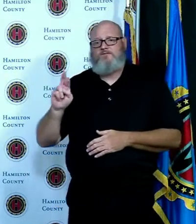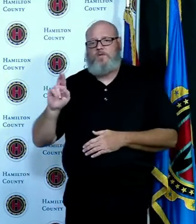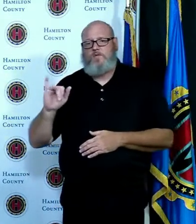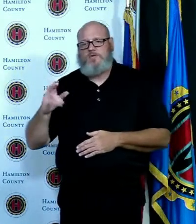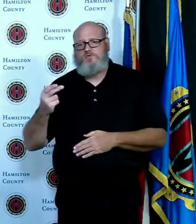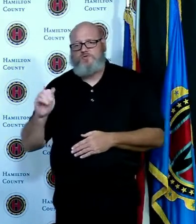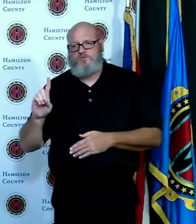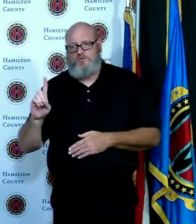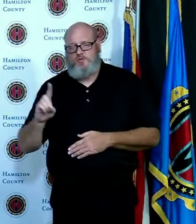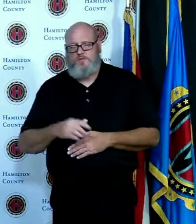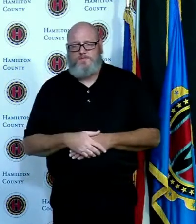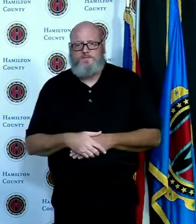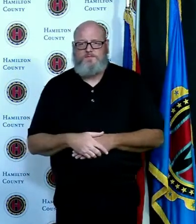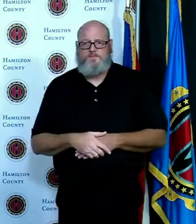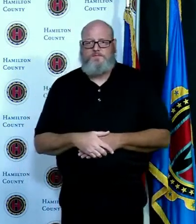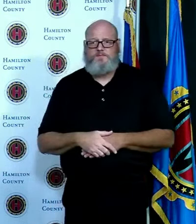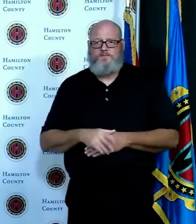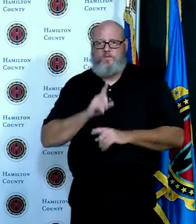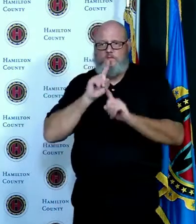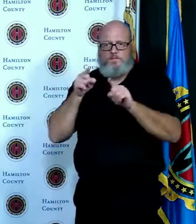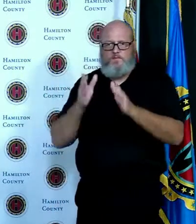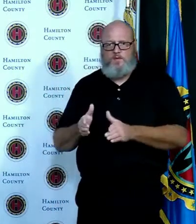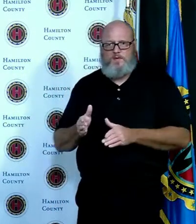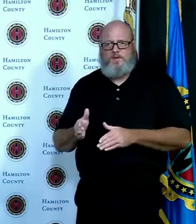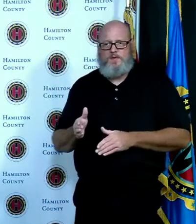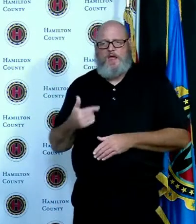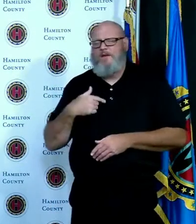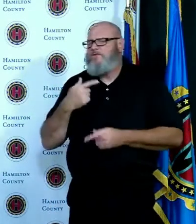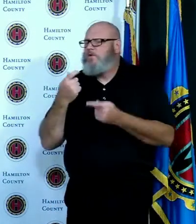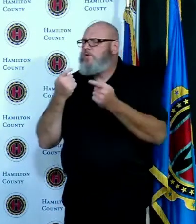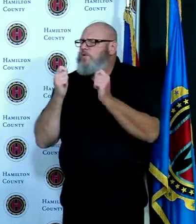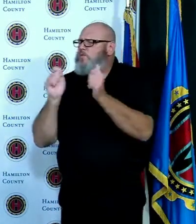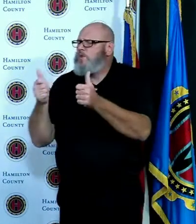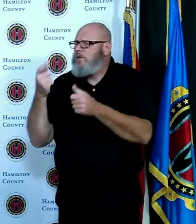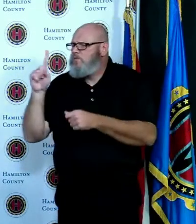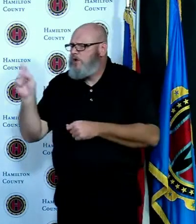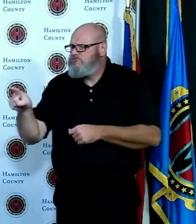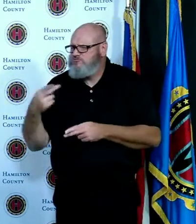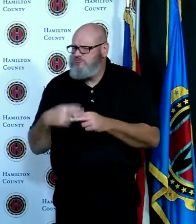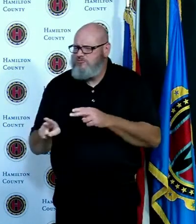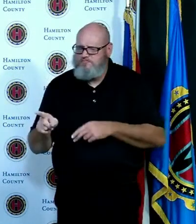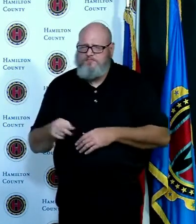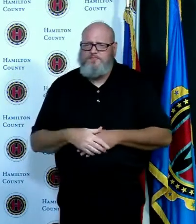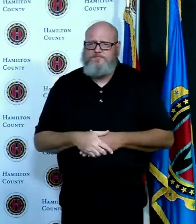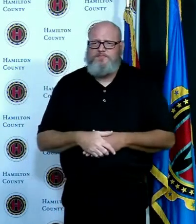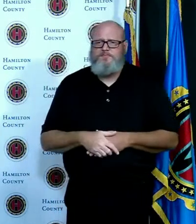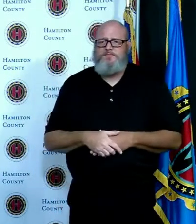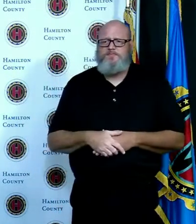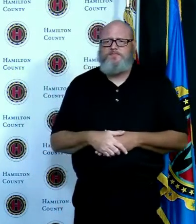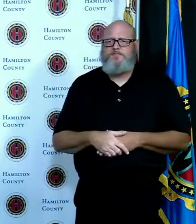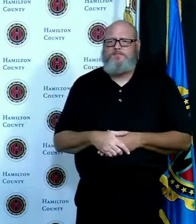so quick question I know with all the cases we've been having is this putting a strain on